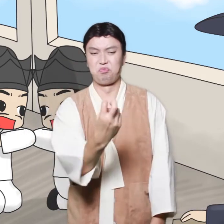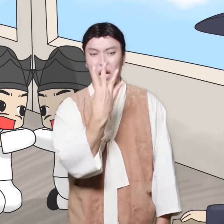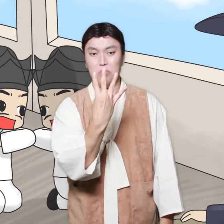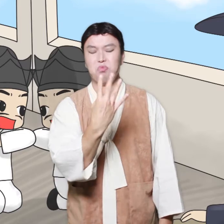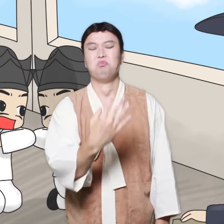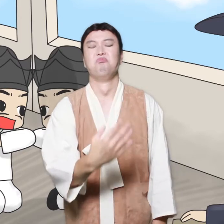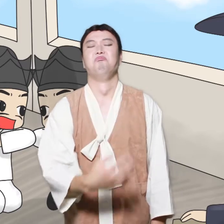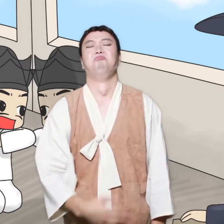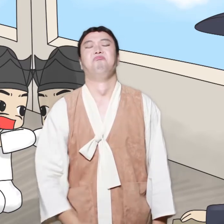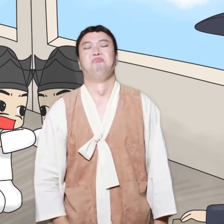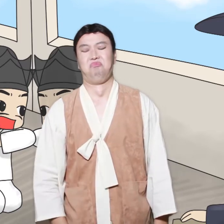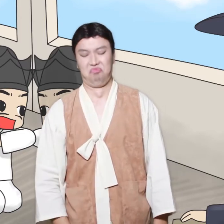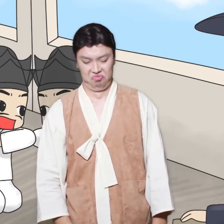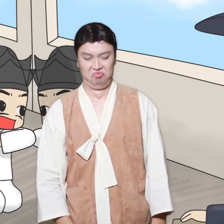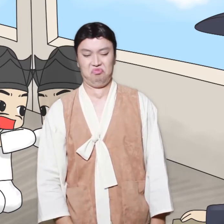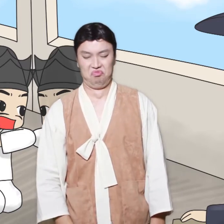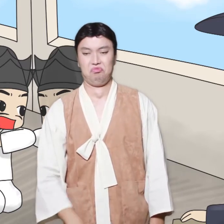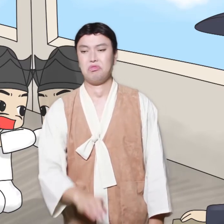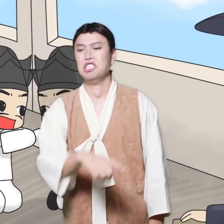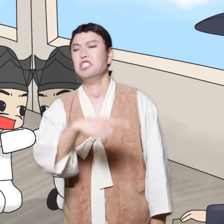The real bully said with confidence.